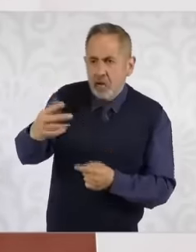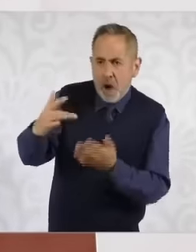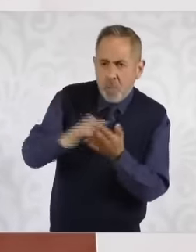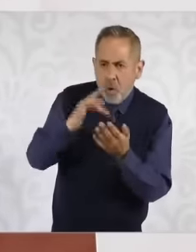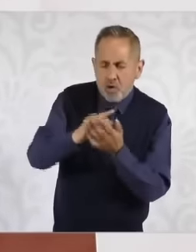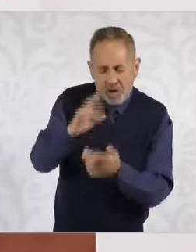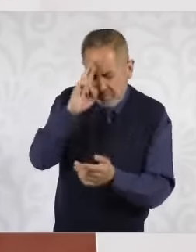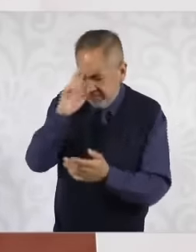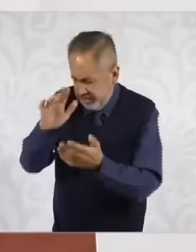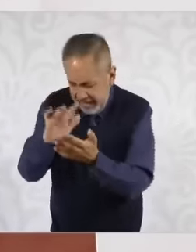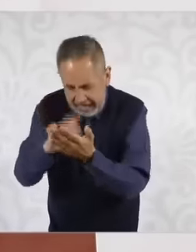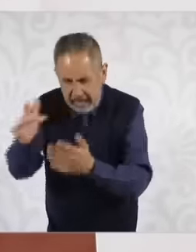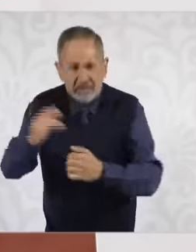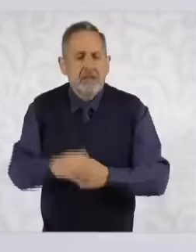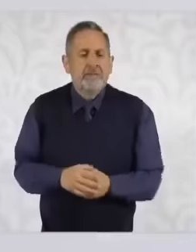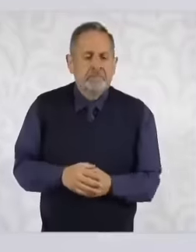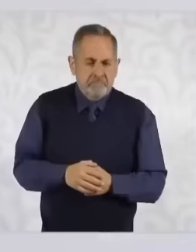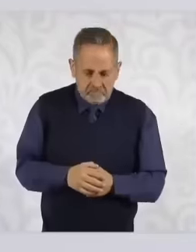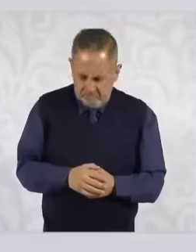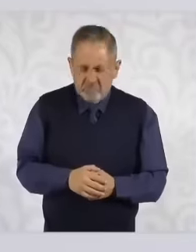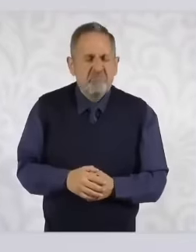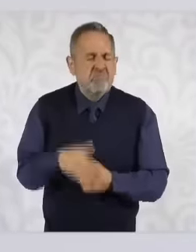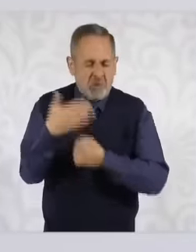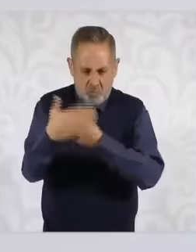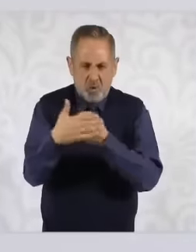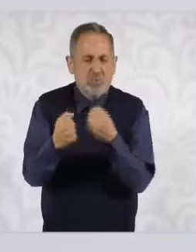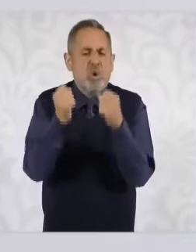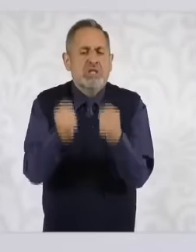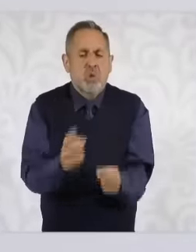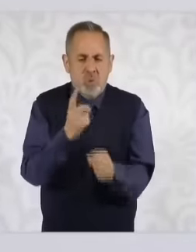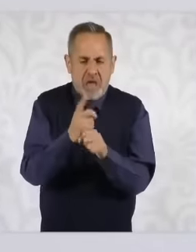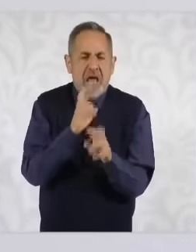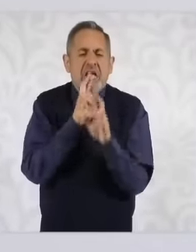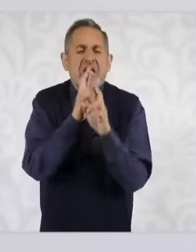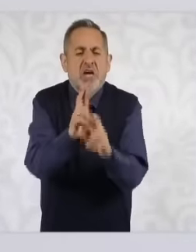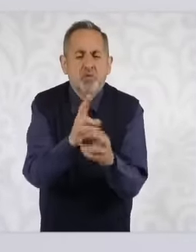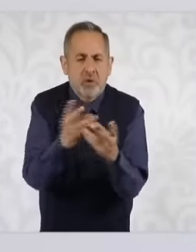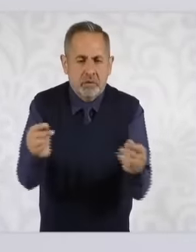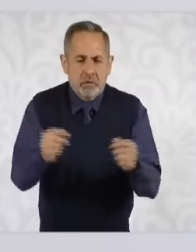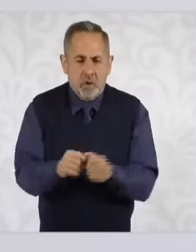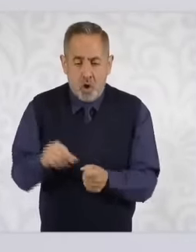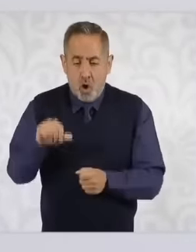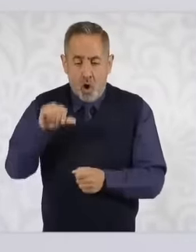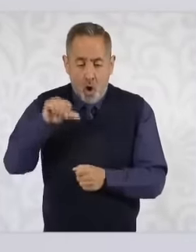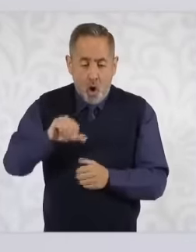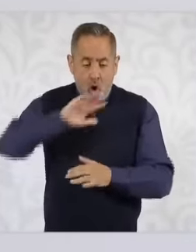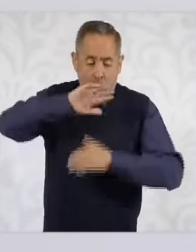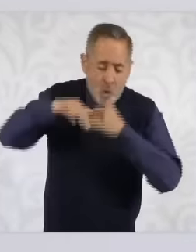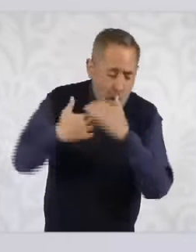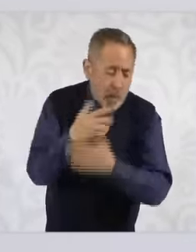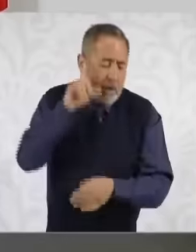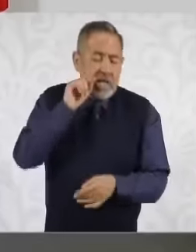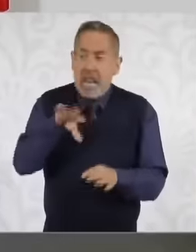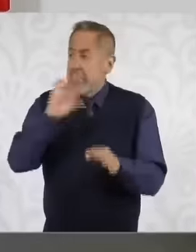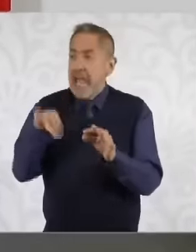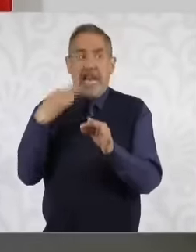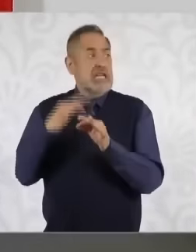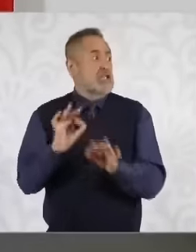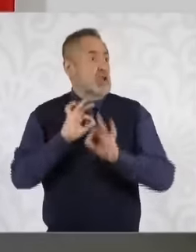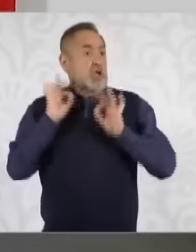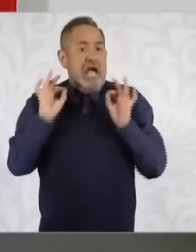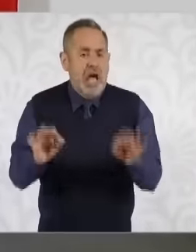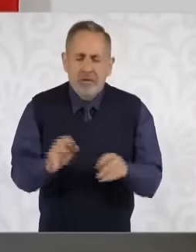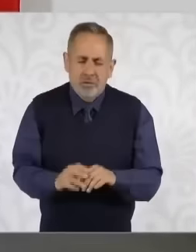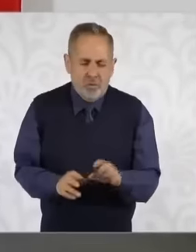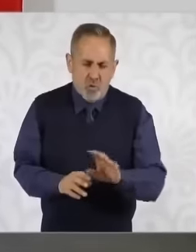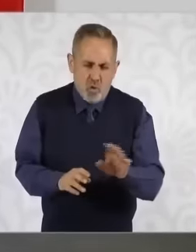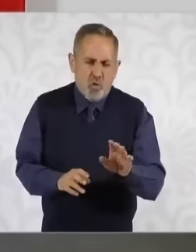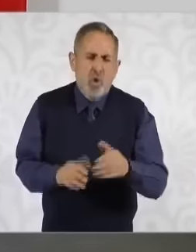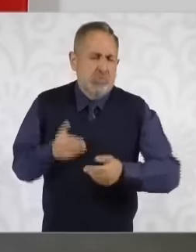we are going to give results in security, it is not overnight but I am convinced that the